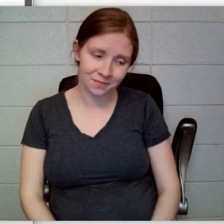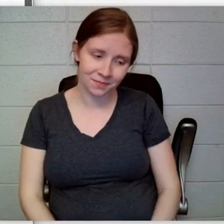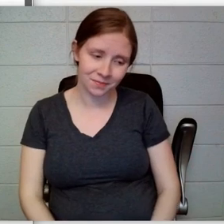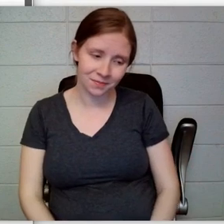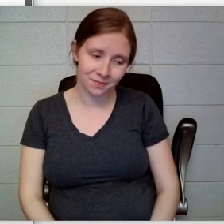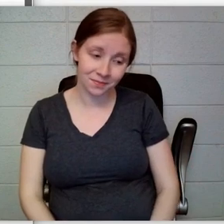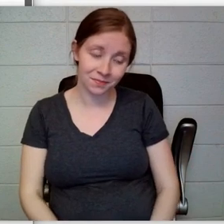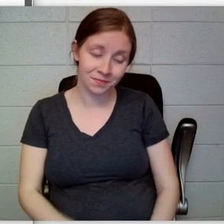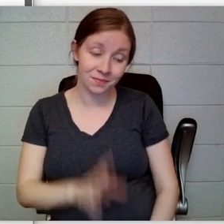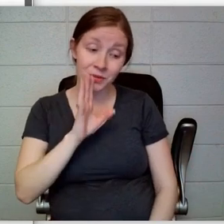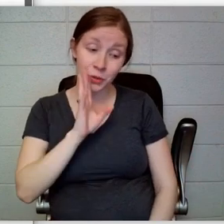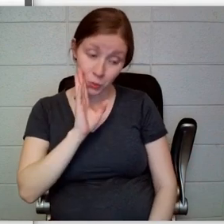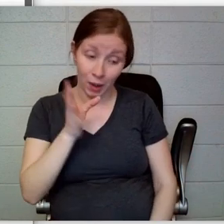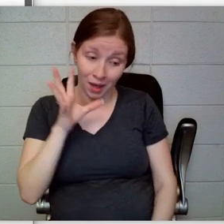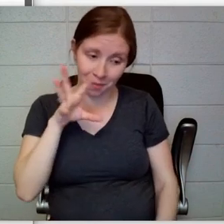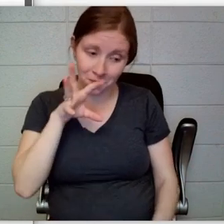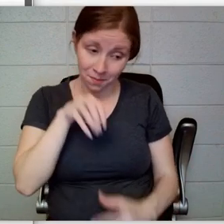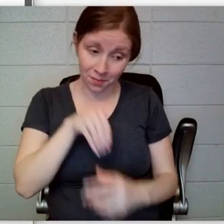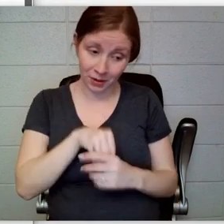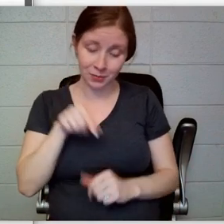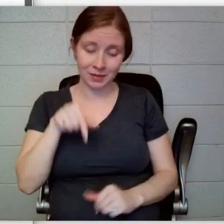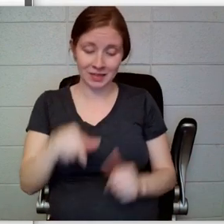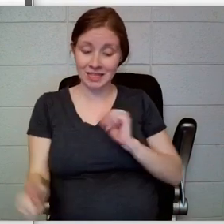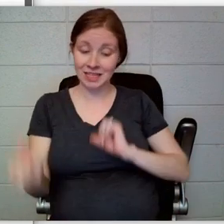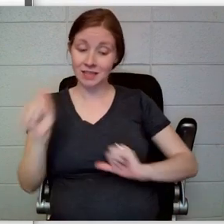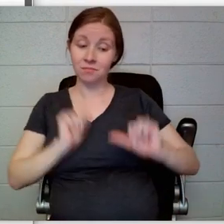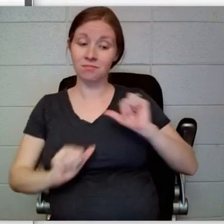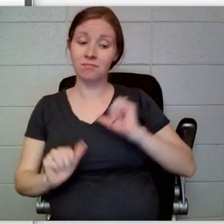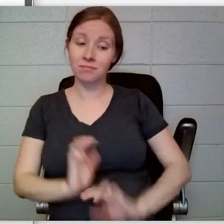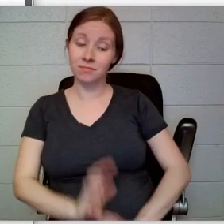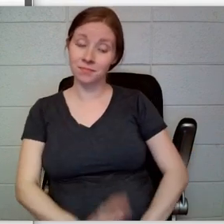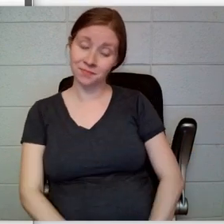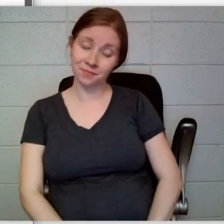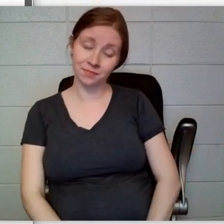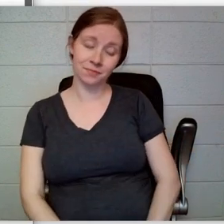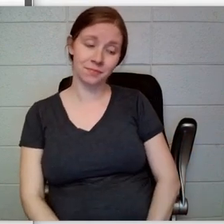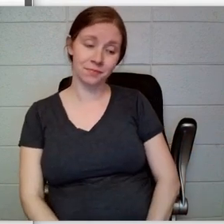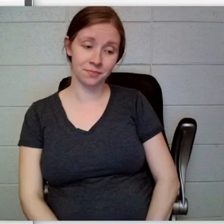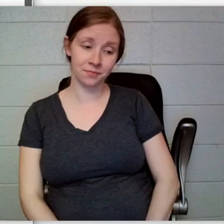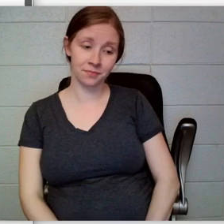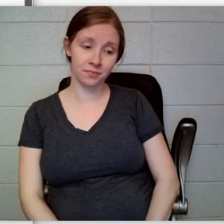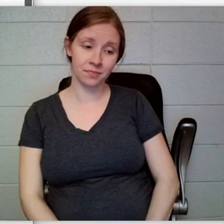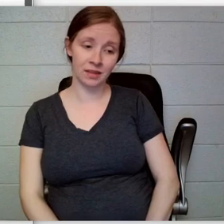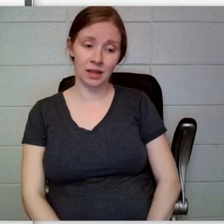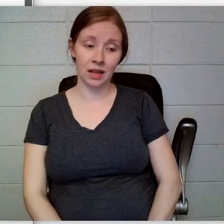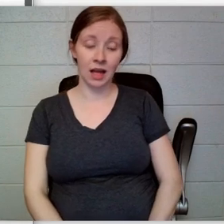“participate in this theatrical performance. I would prefer it if you would